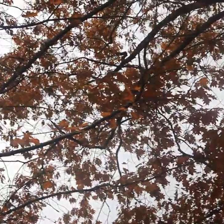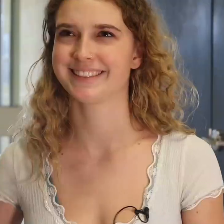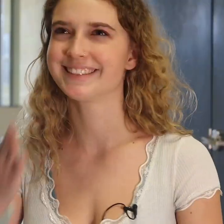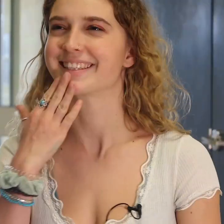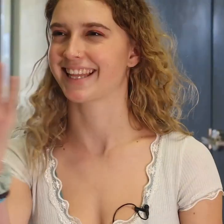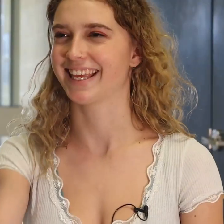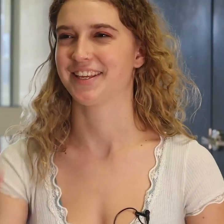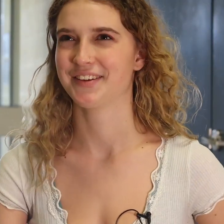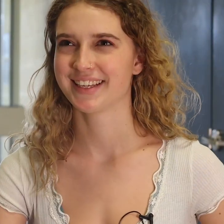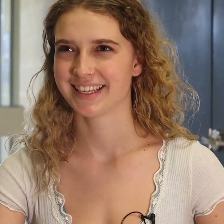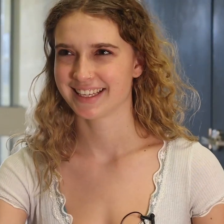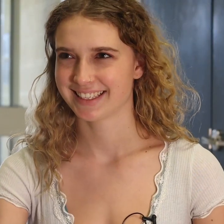Thank you.